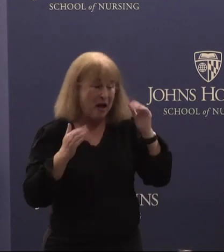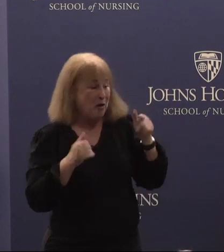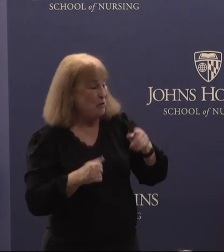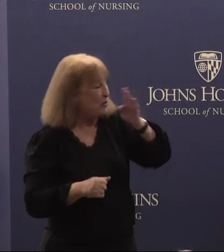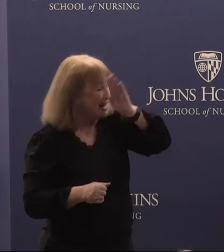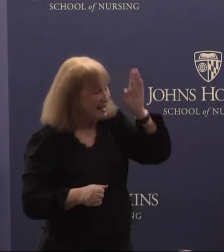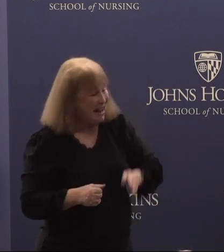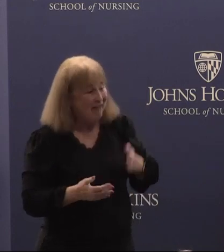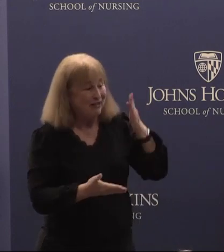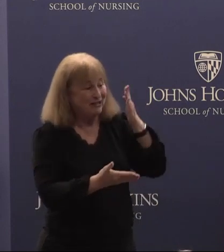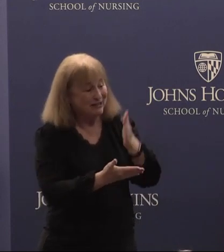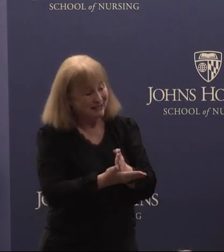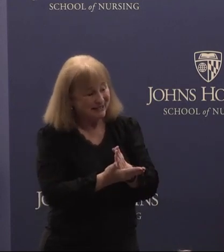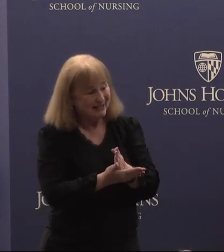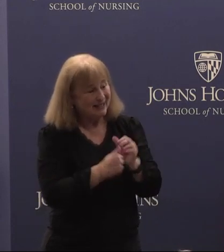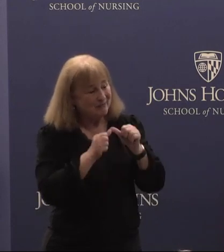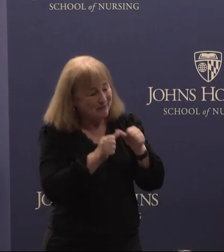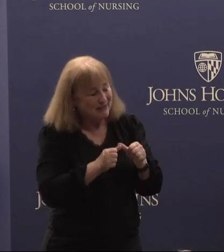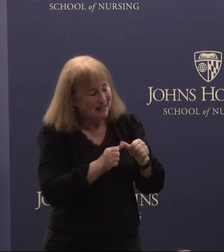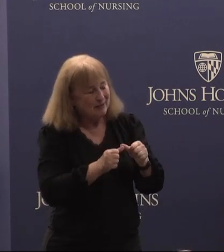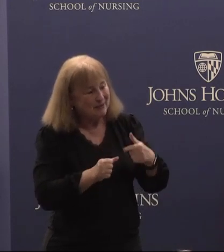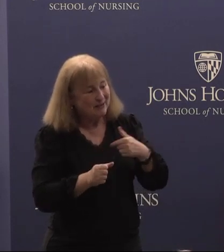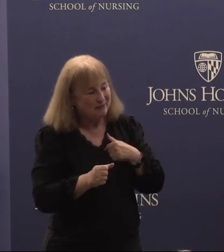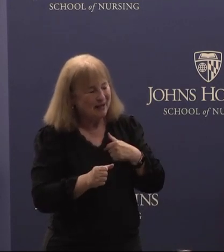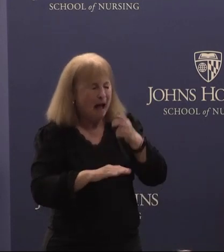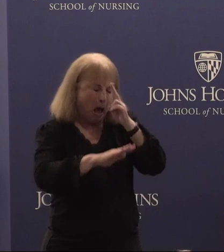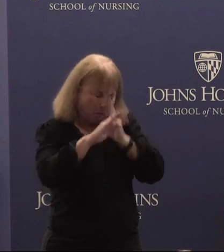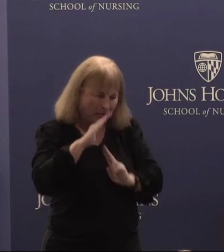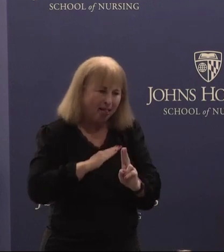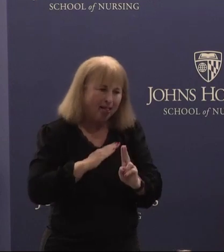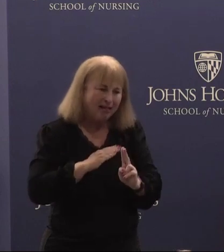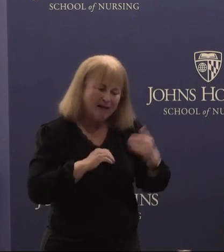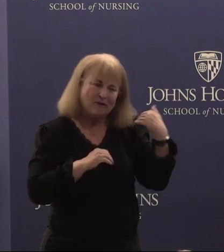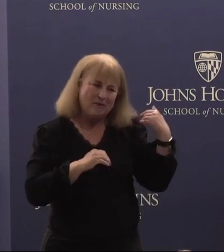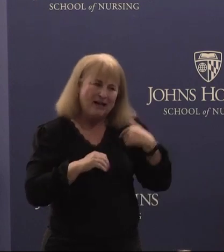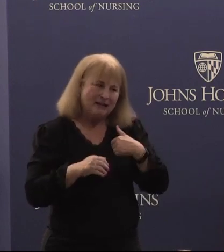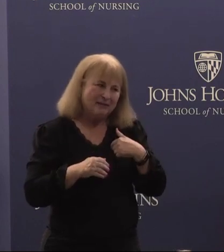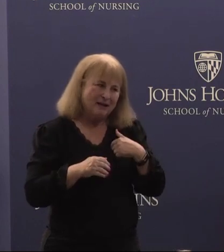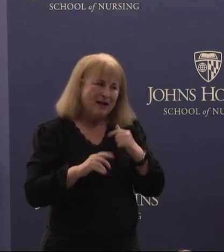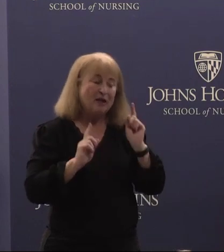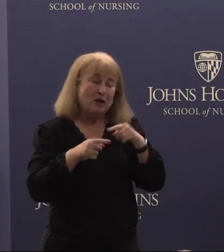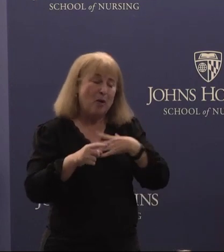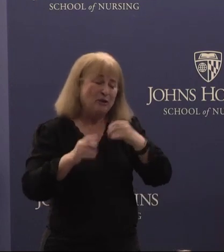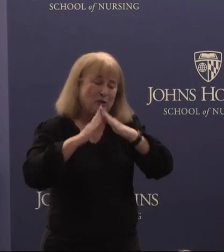stop keeping me humble and reminding me that going to the White House is really not a big